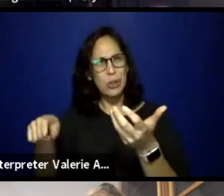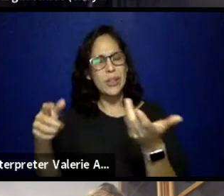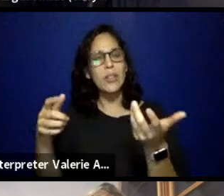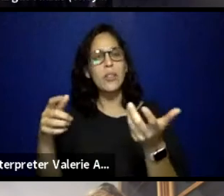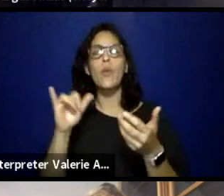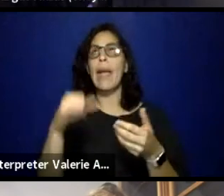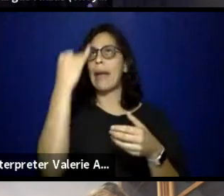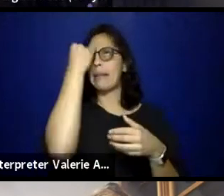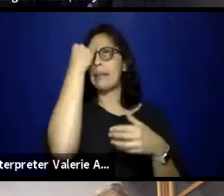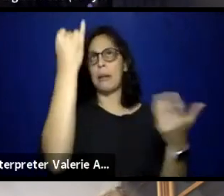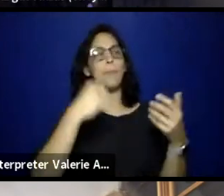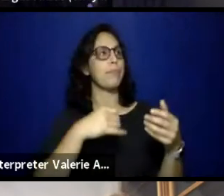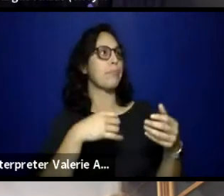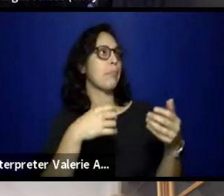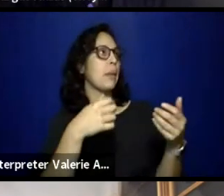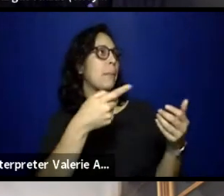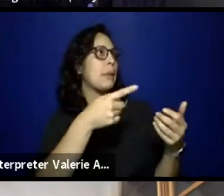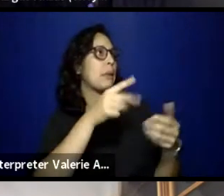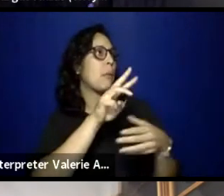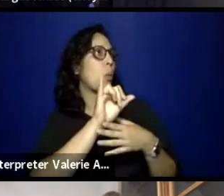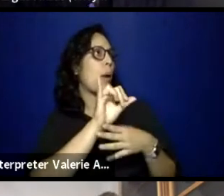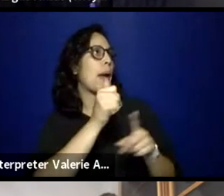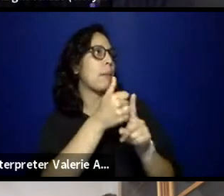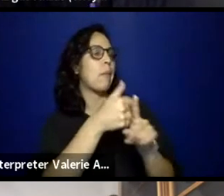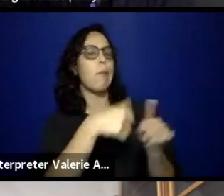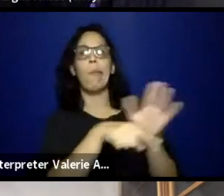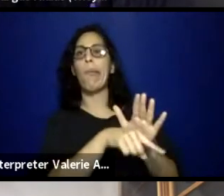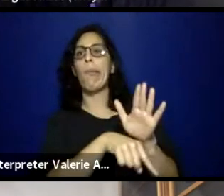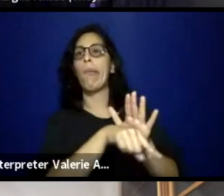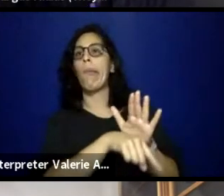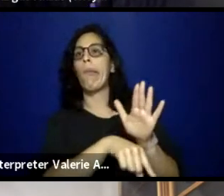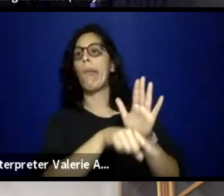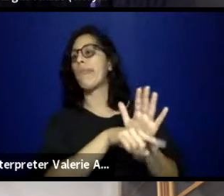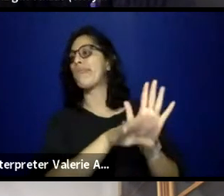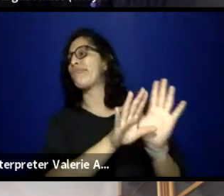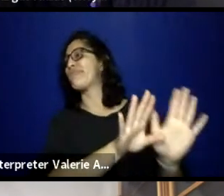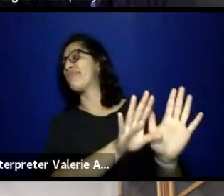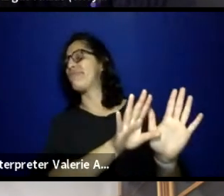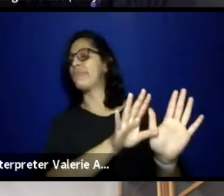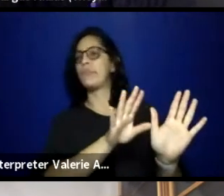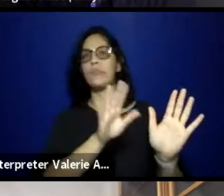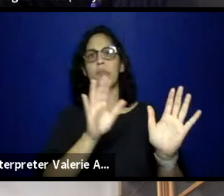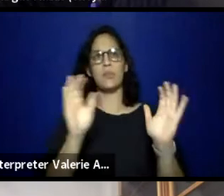like are inherently negative, like versus like, oh yeah, if there are organizations